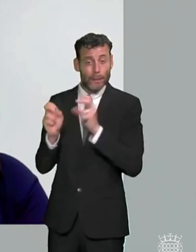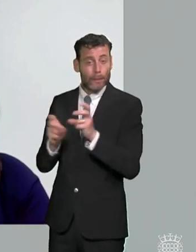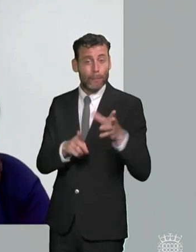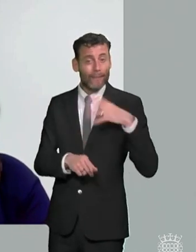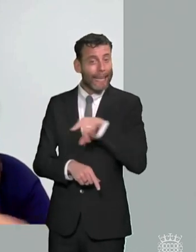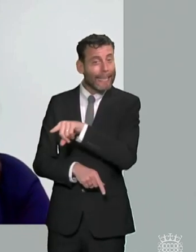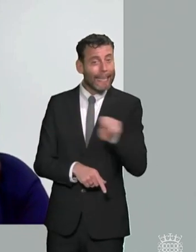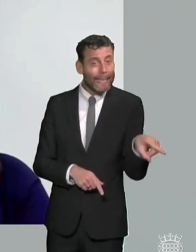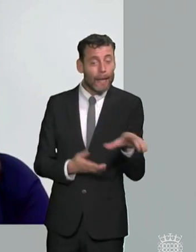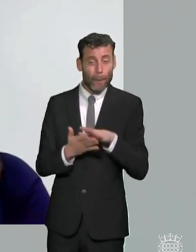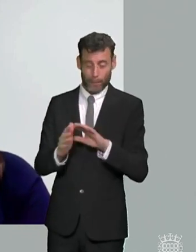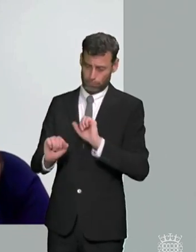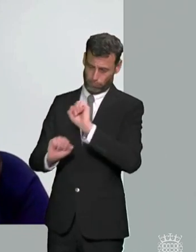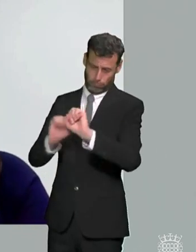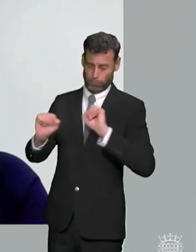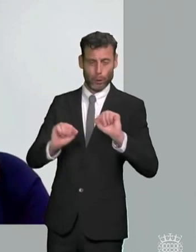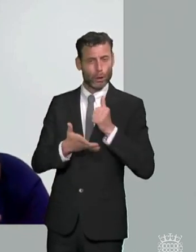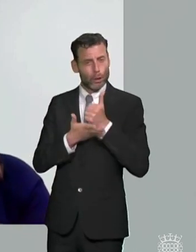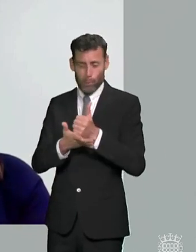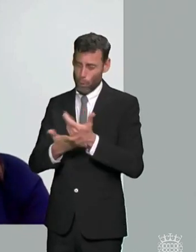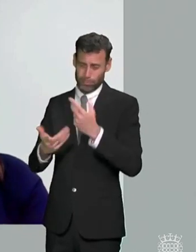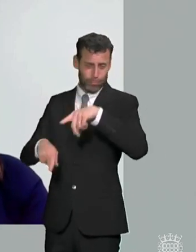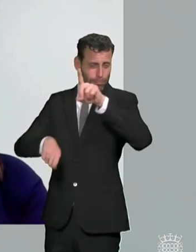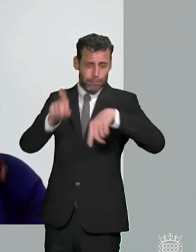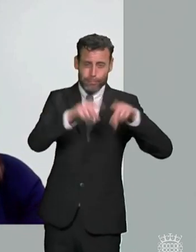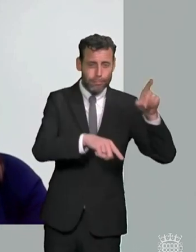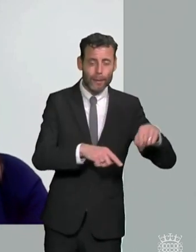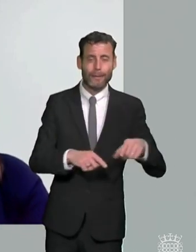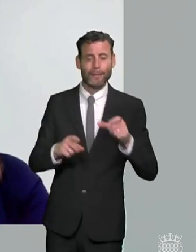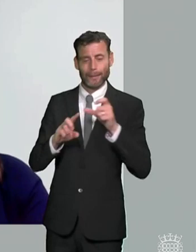will be different the needs of children people with down syndrome will vary considerably so